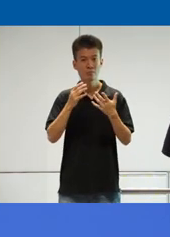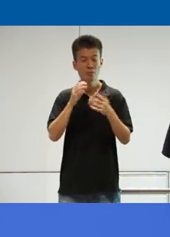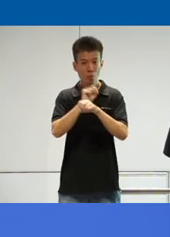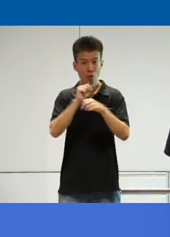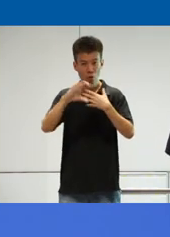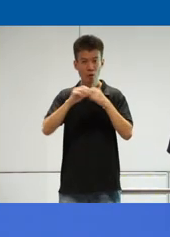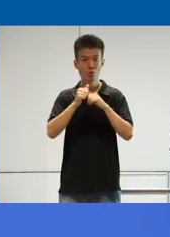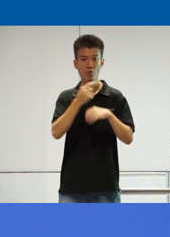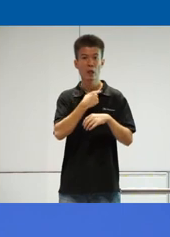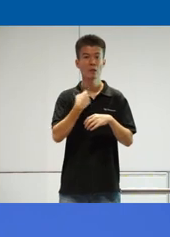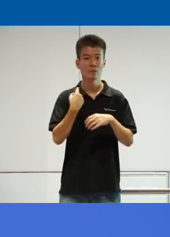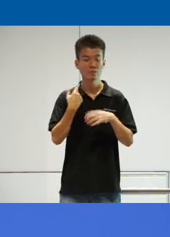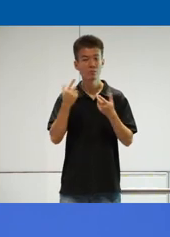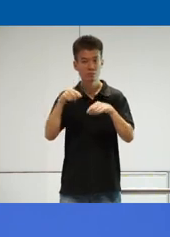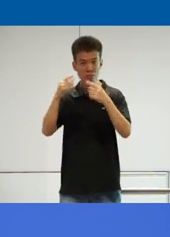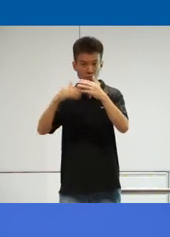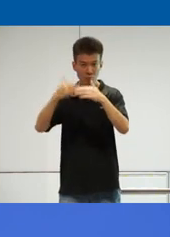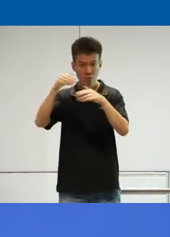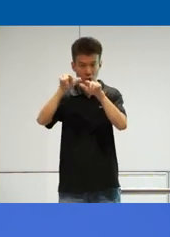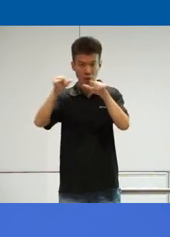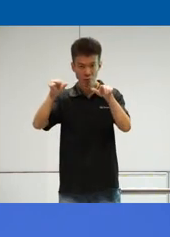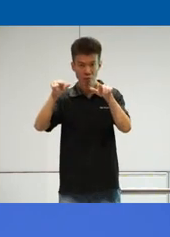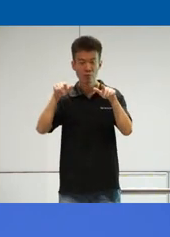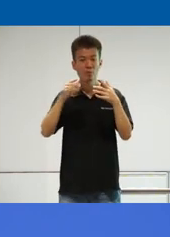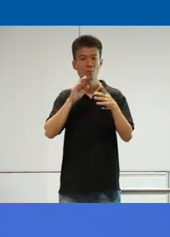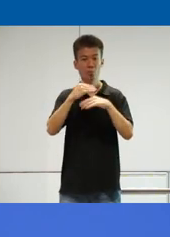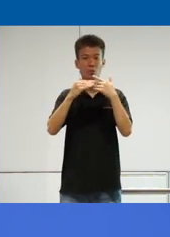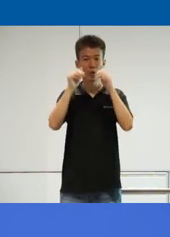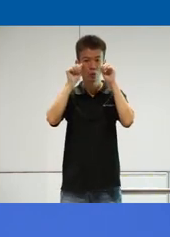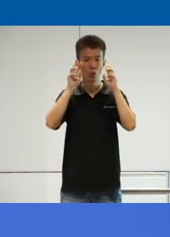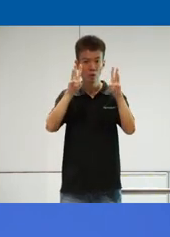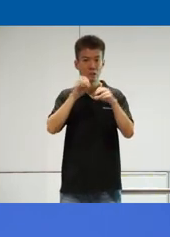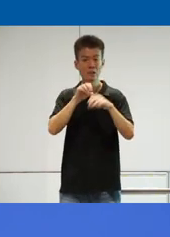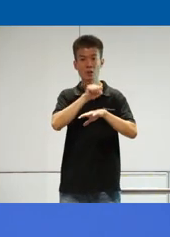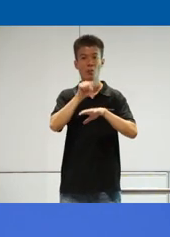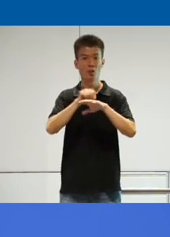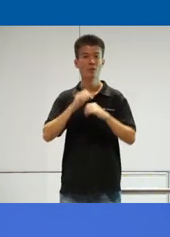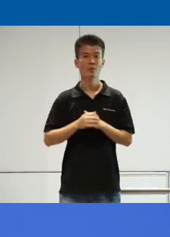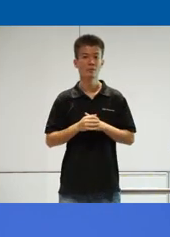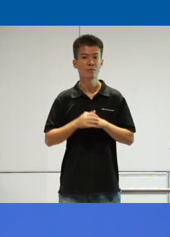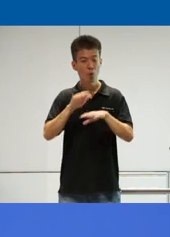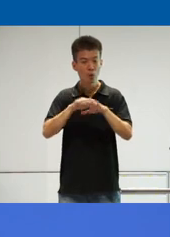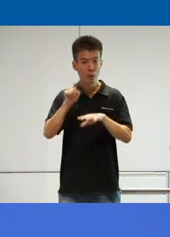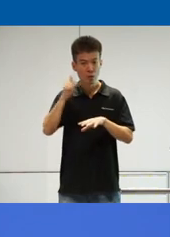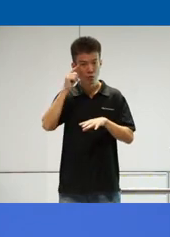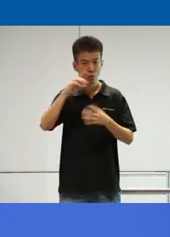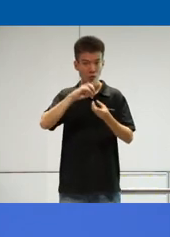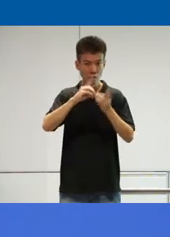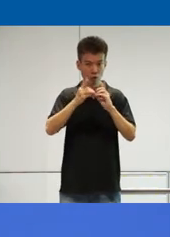us to go to the next level to build awareness uh in Singapore on the need for digital accessibility